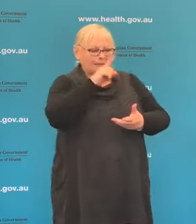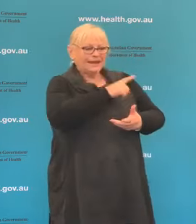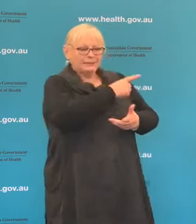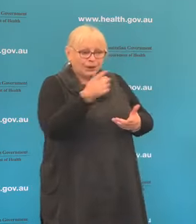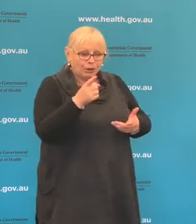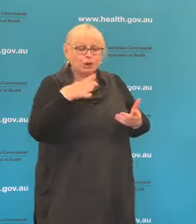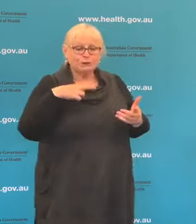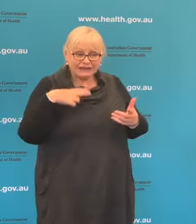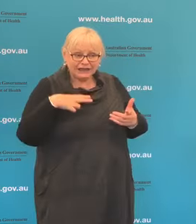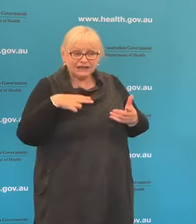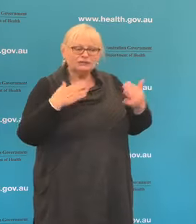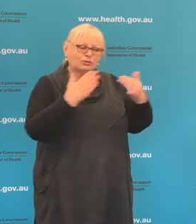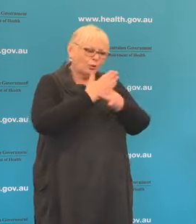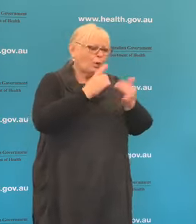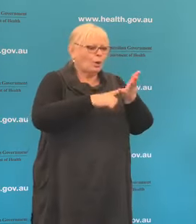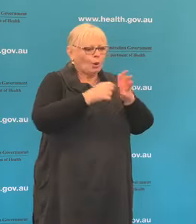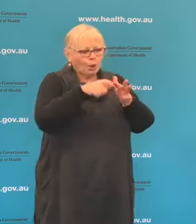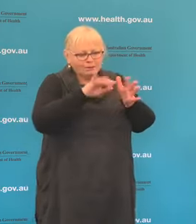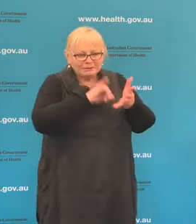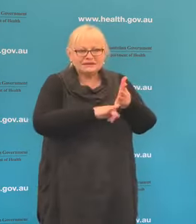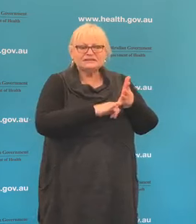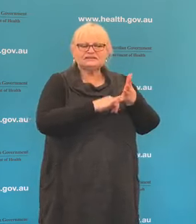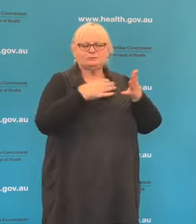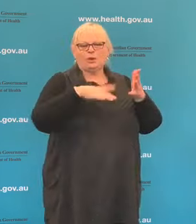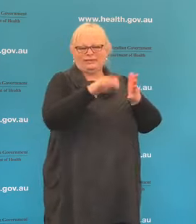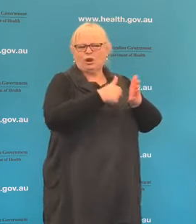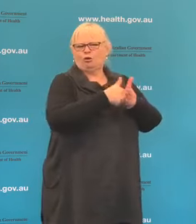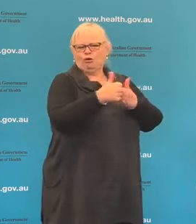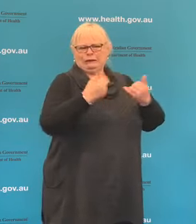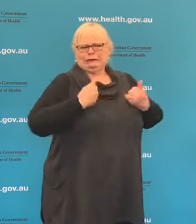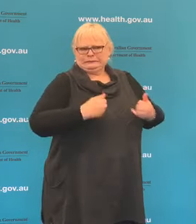to take it as part of the management of their chronic conditions and also for